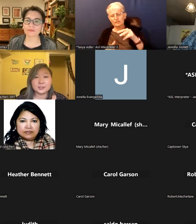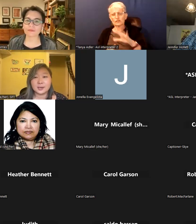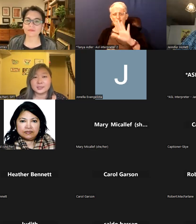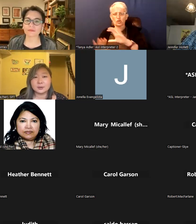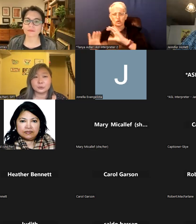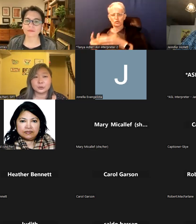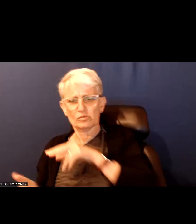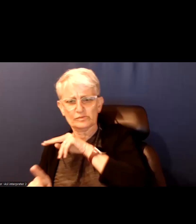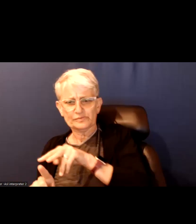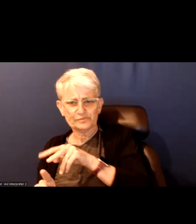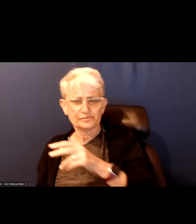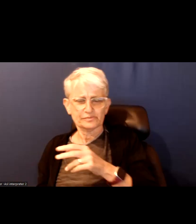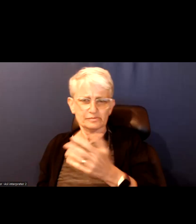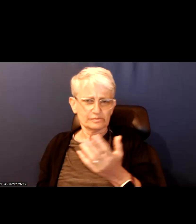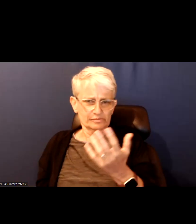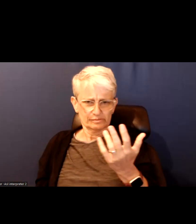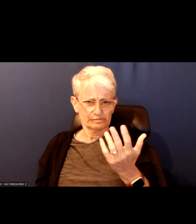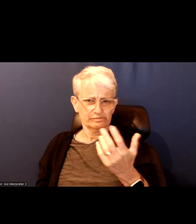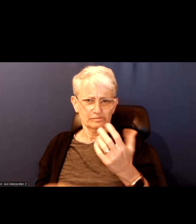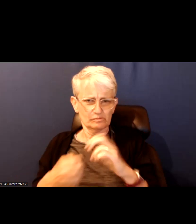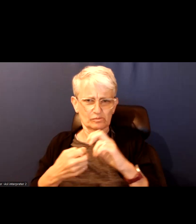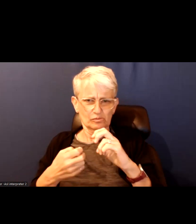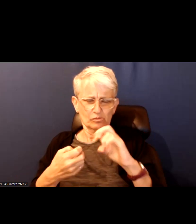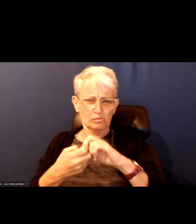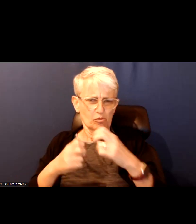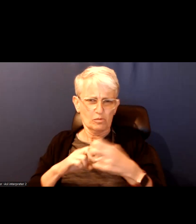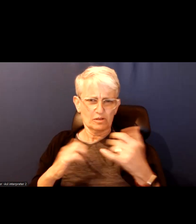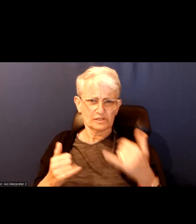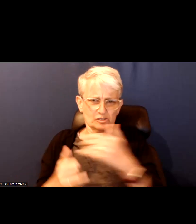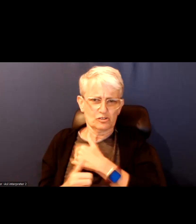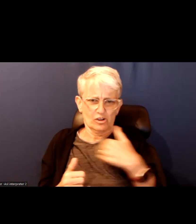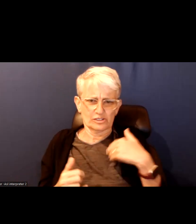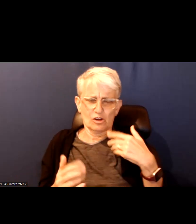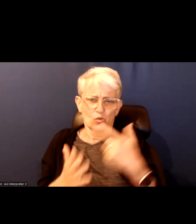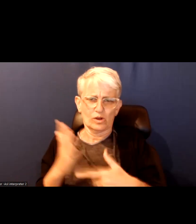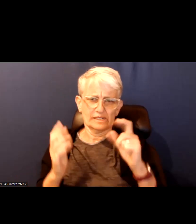stakeholder group what are the biggest issues facing the city and what kind of change is needed?